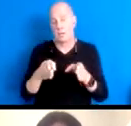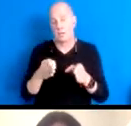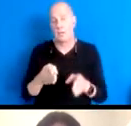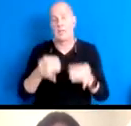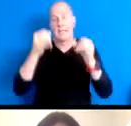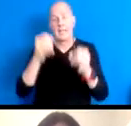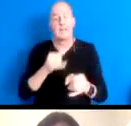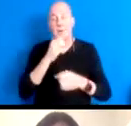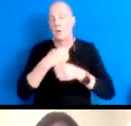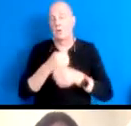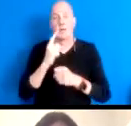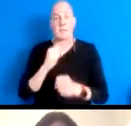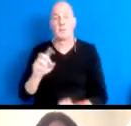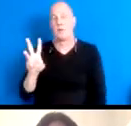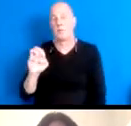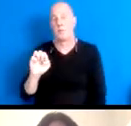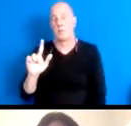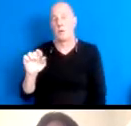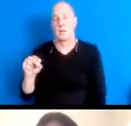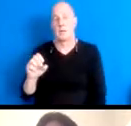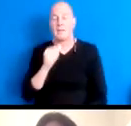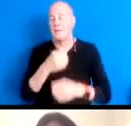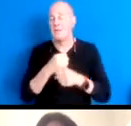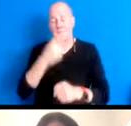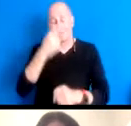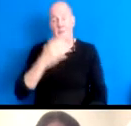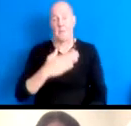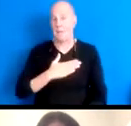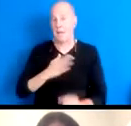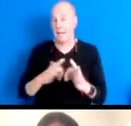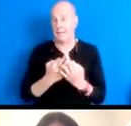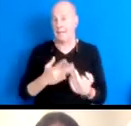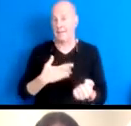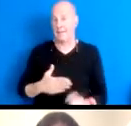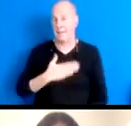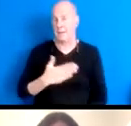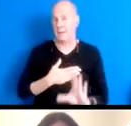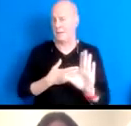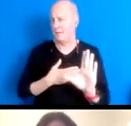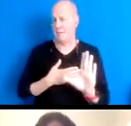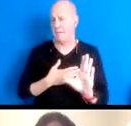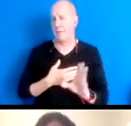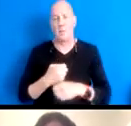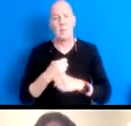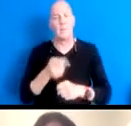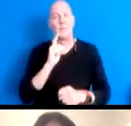for wellness, not created for my family to be happy. 16:23:04 It was created so that could be a unit there which we could be extractable.